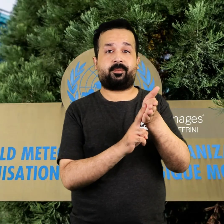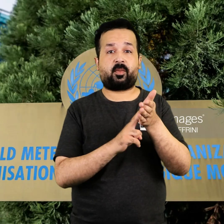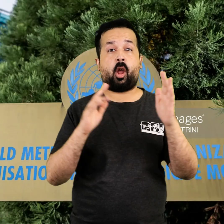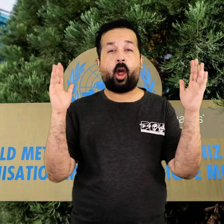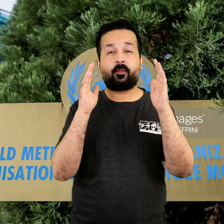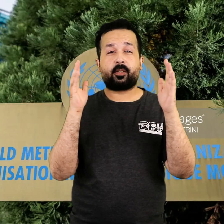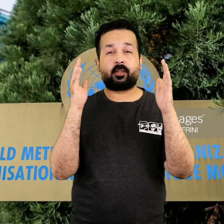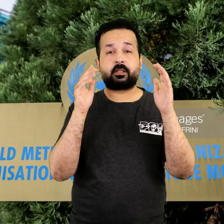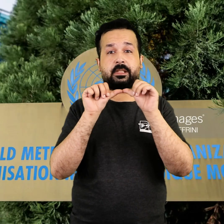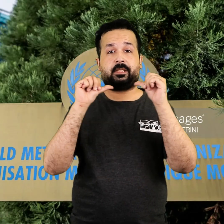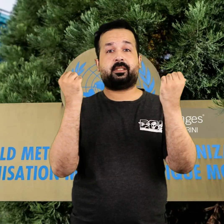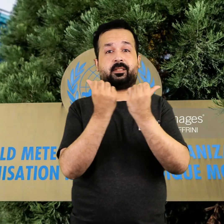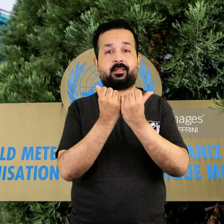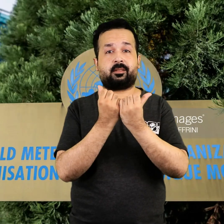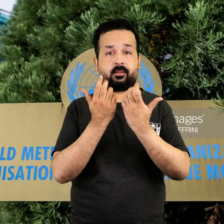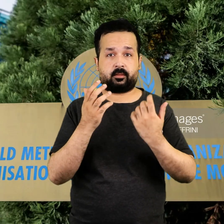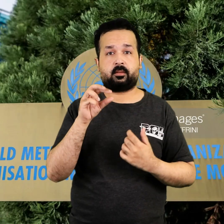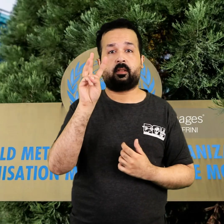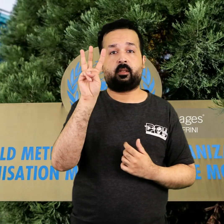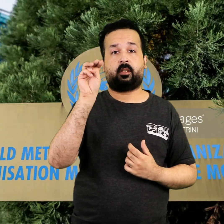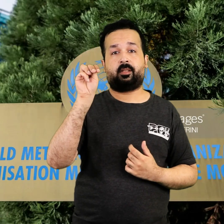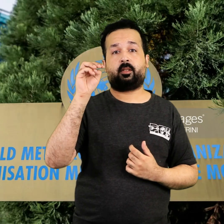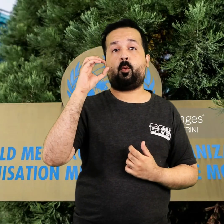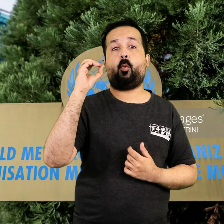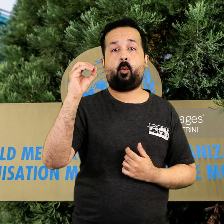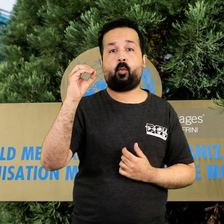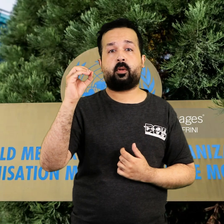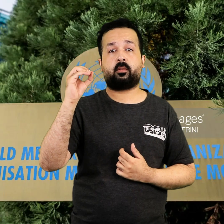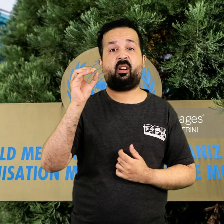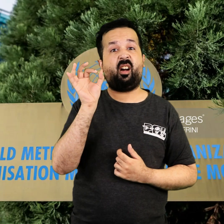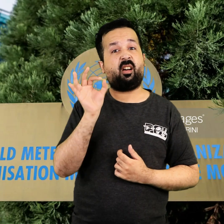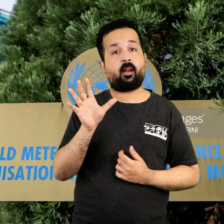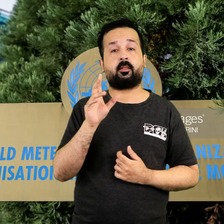The United Nations Meteorological Organization (WMO) has cautioned that